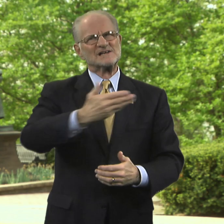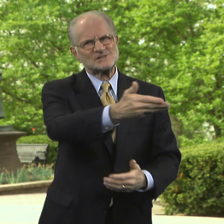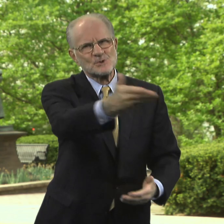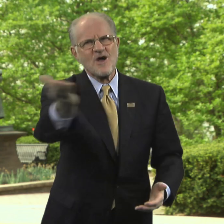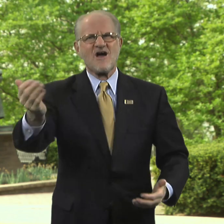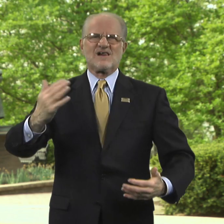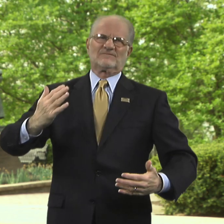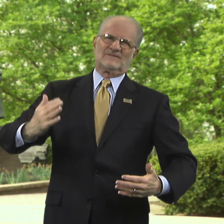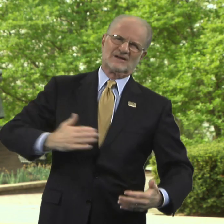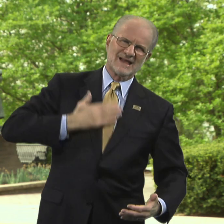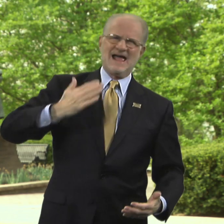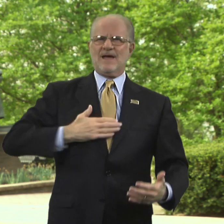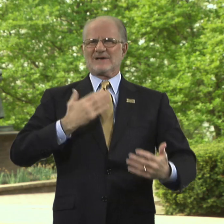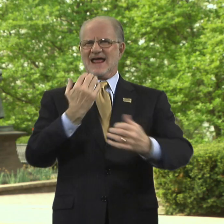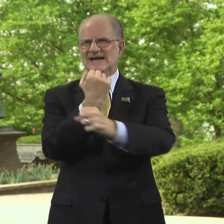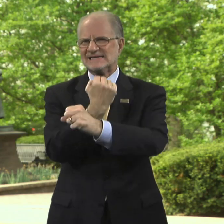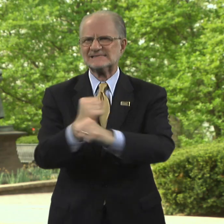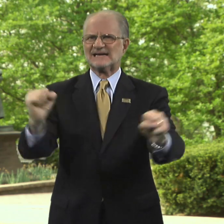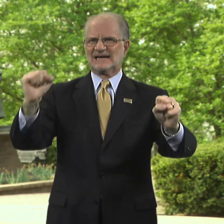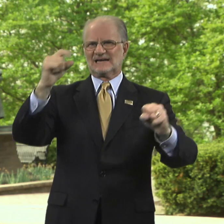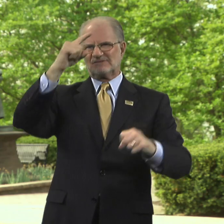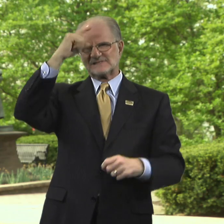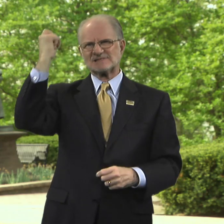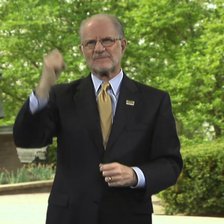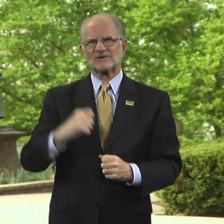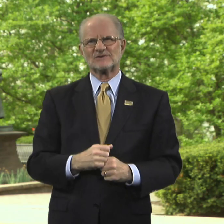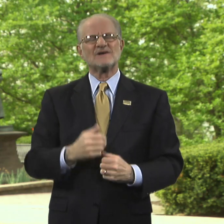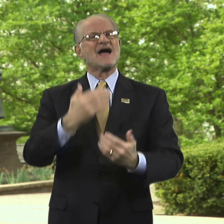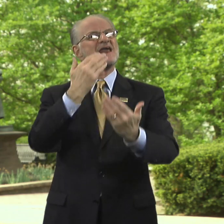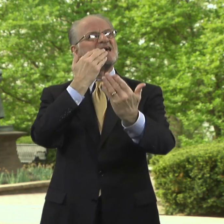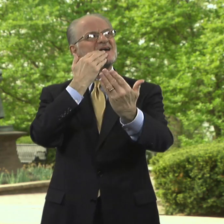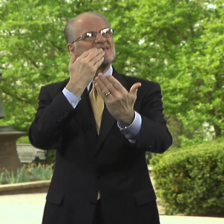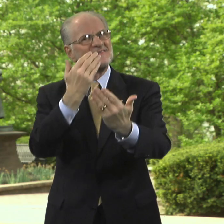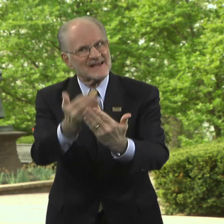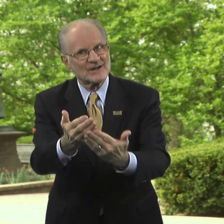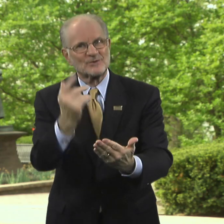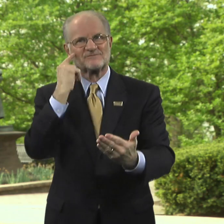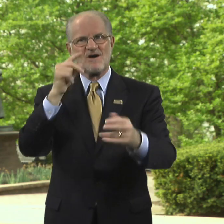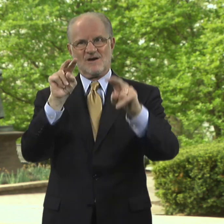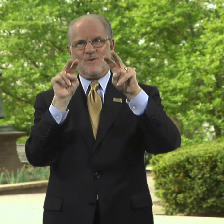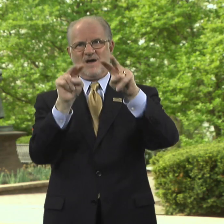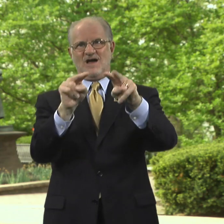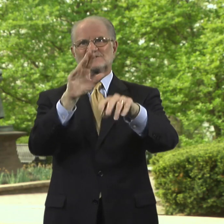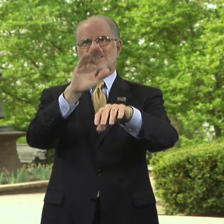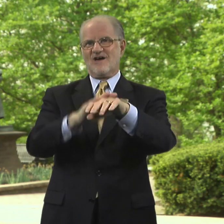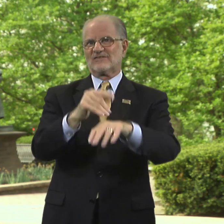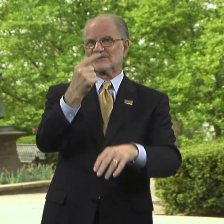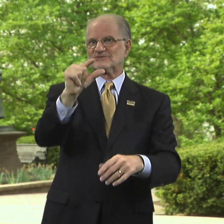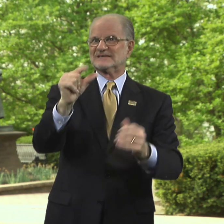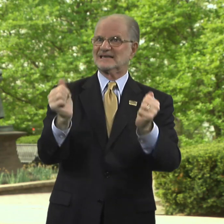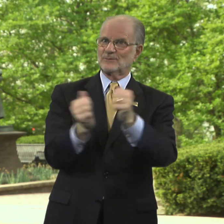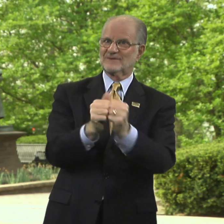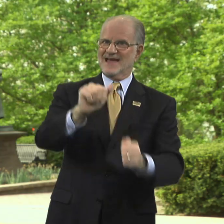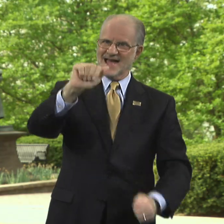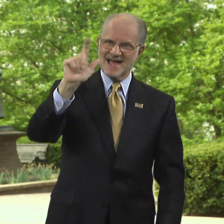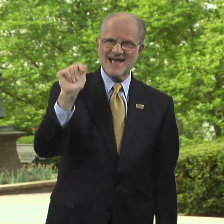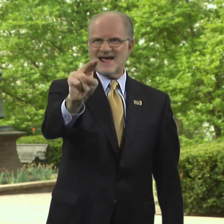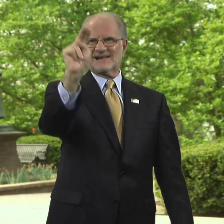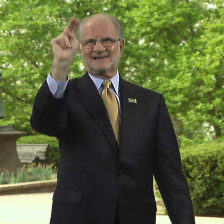I wish you all a happy and safe summer. Thank you for watching On The Green with Alan!